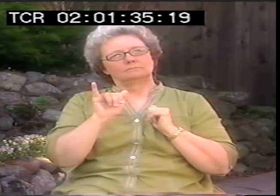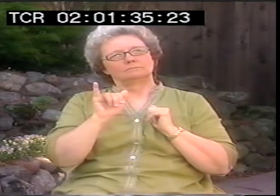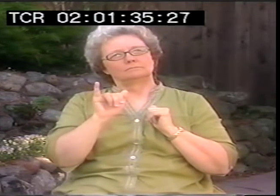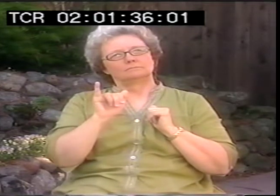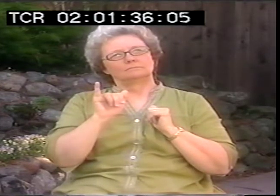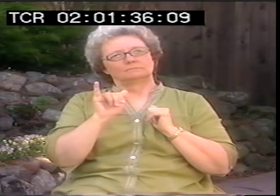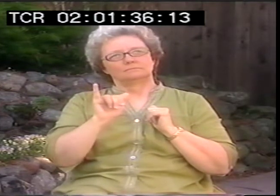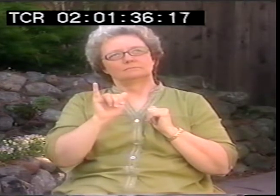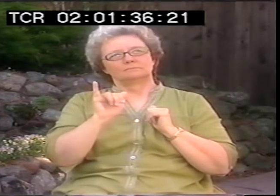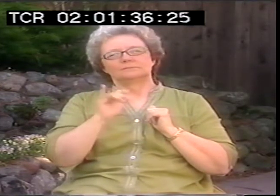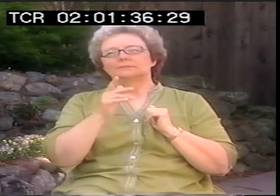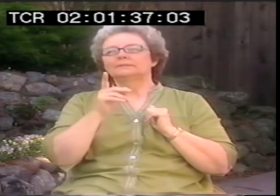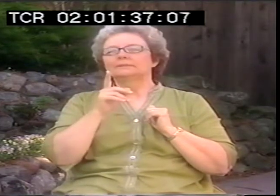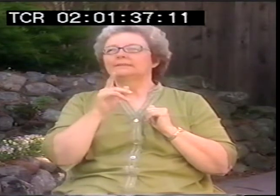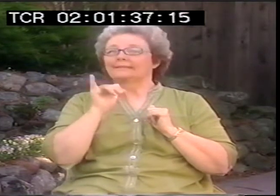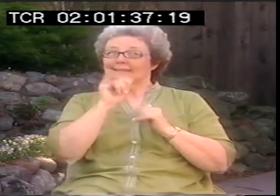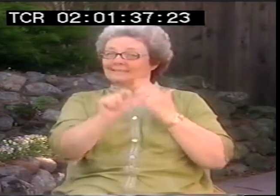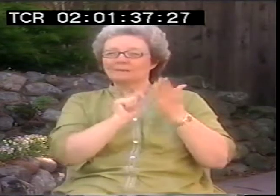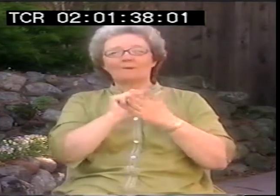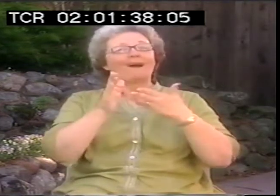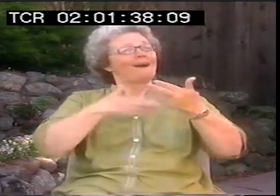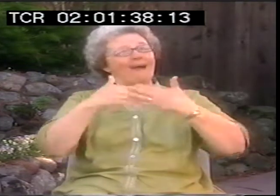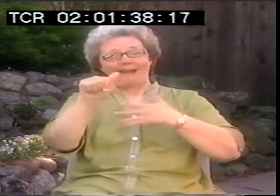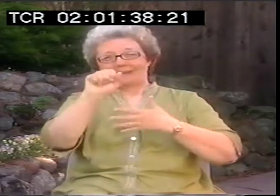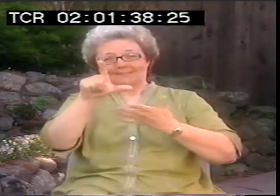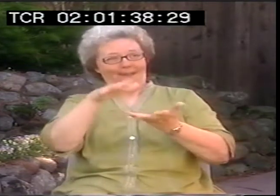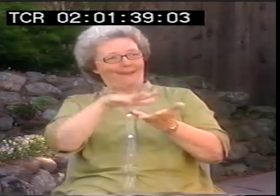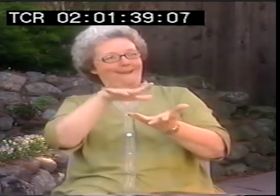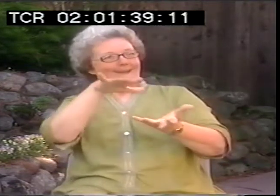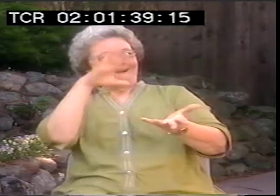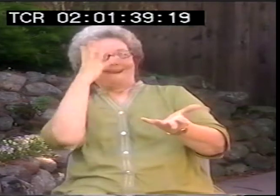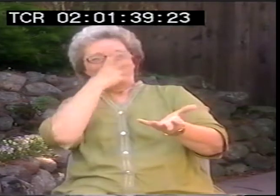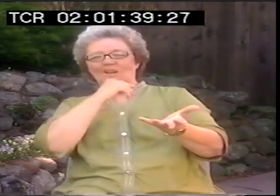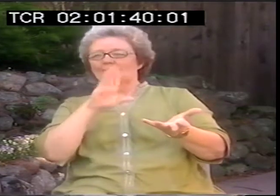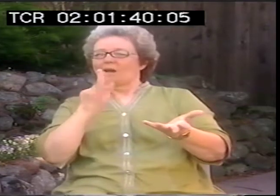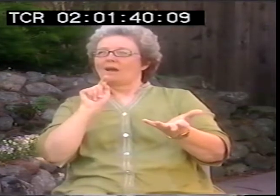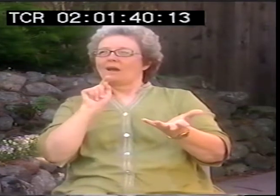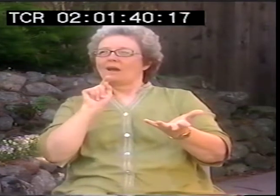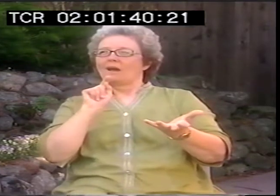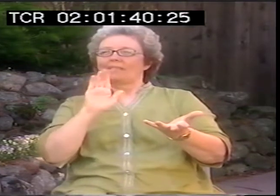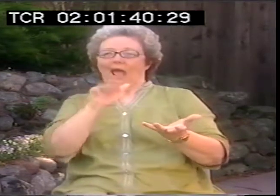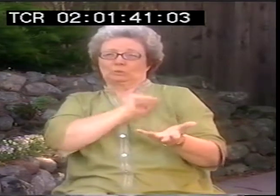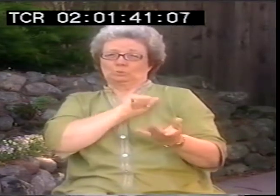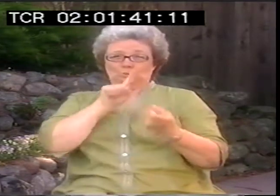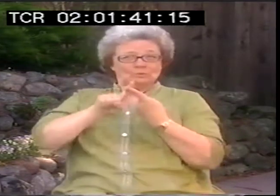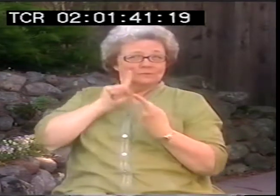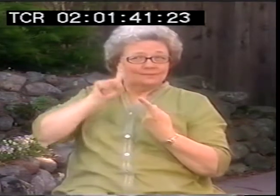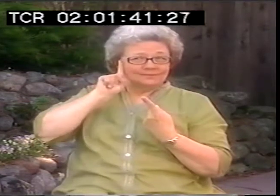But watching it this time-- you know, at that time you know, ASL was growing and everything,